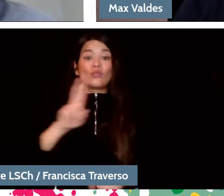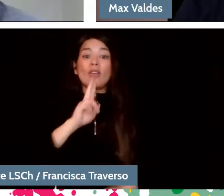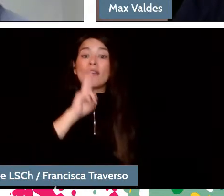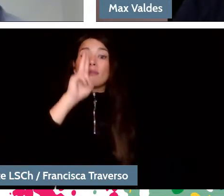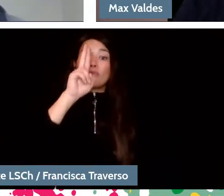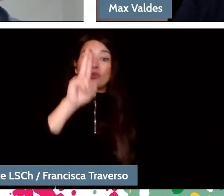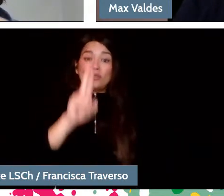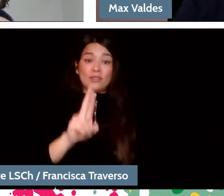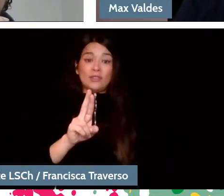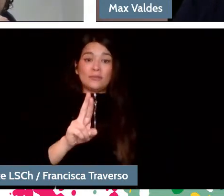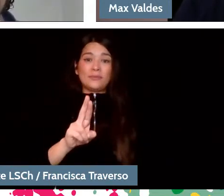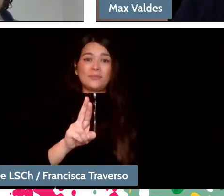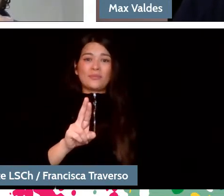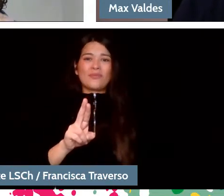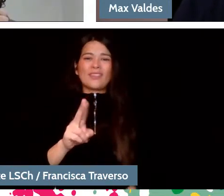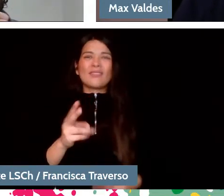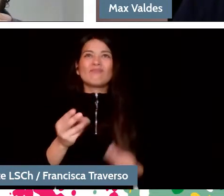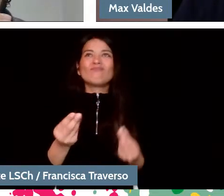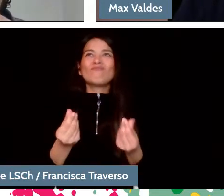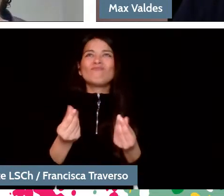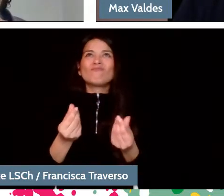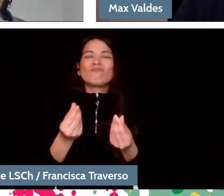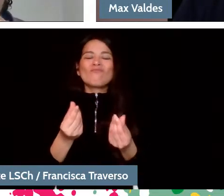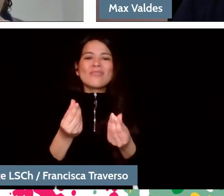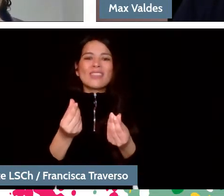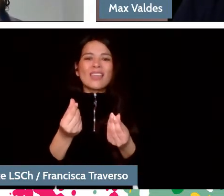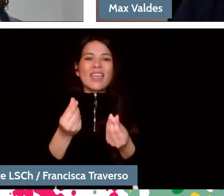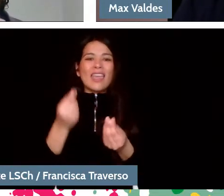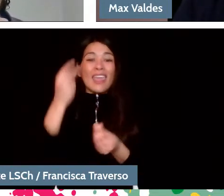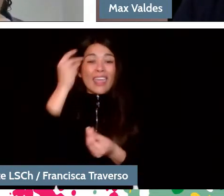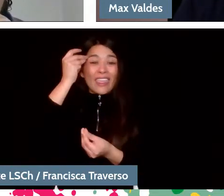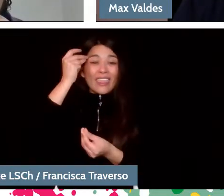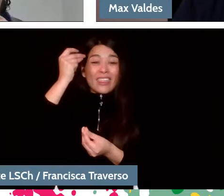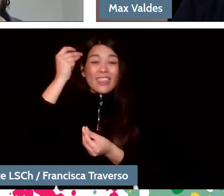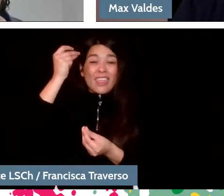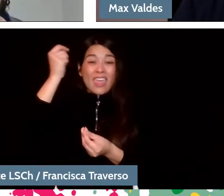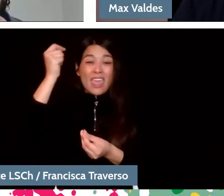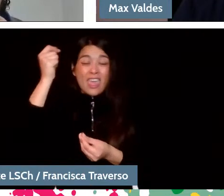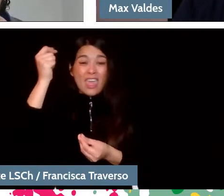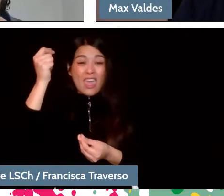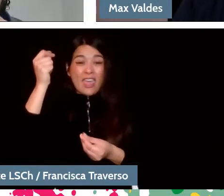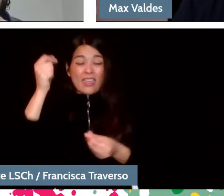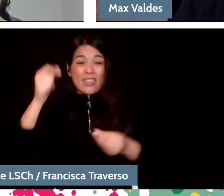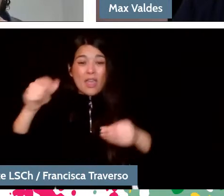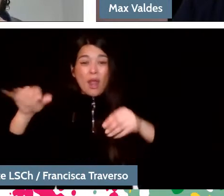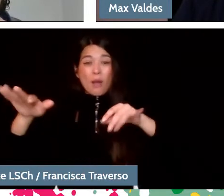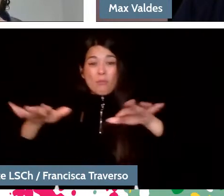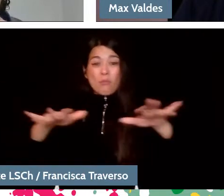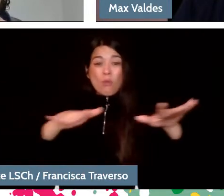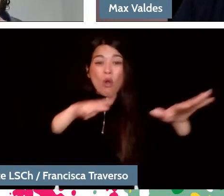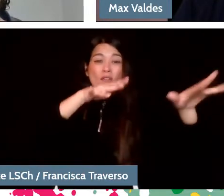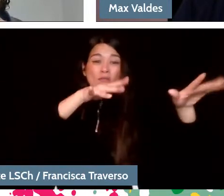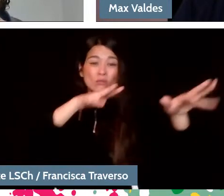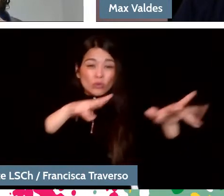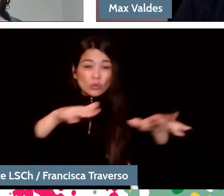approaching the idea that generates the musical movement and that generates the musical effort as a whole